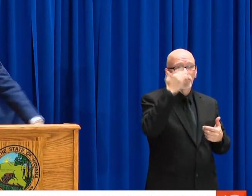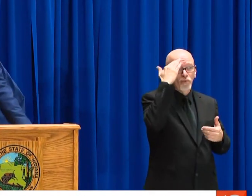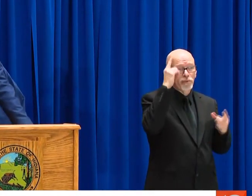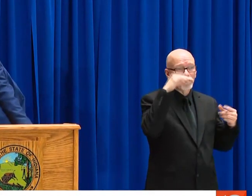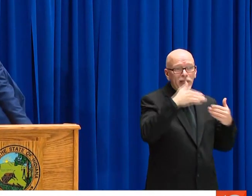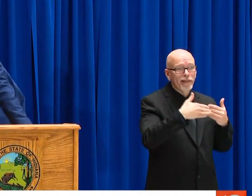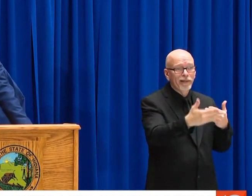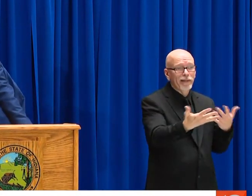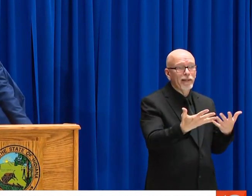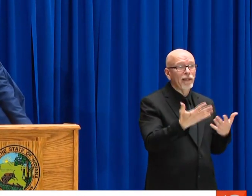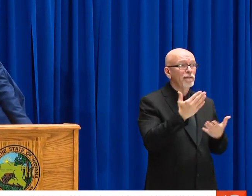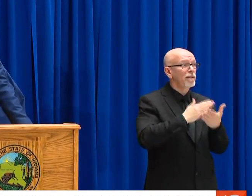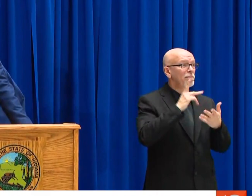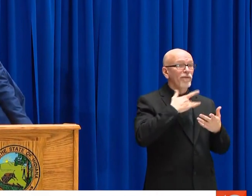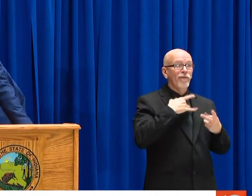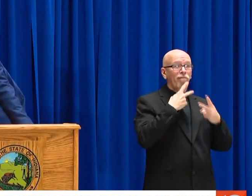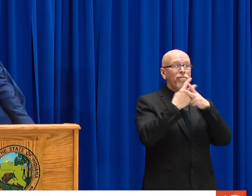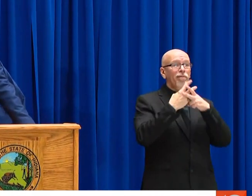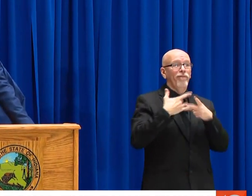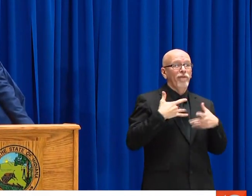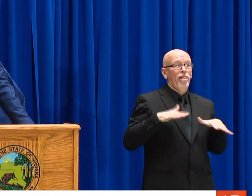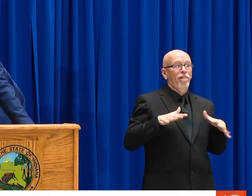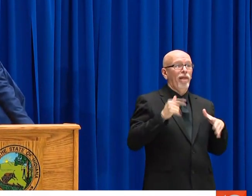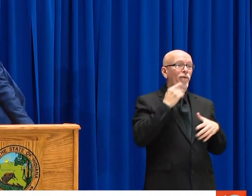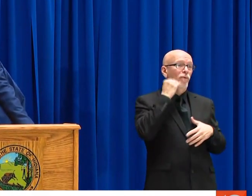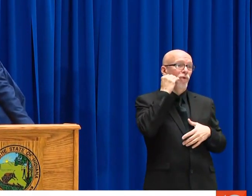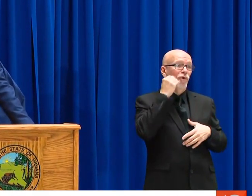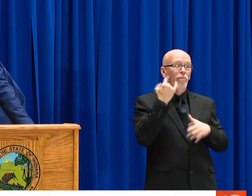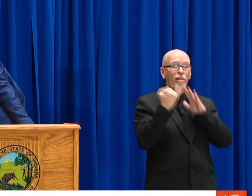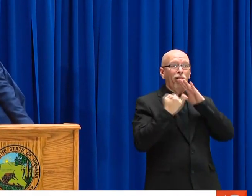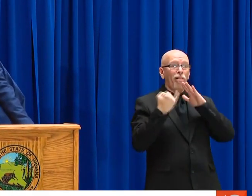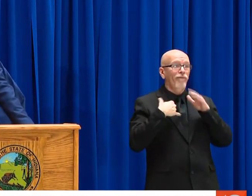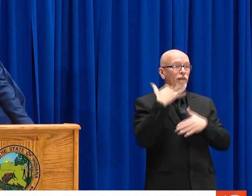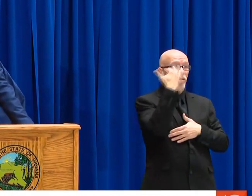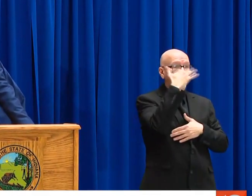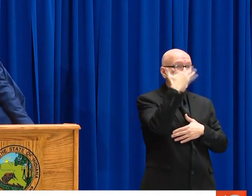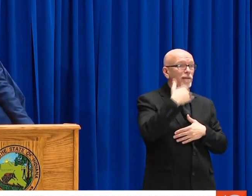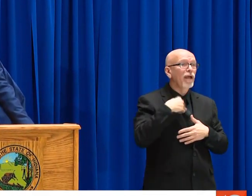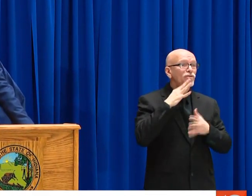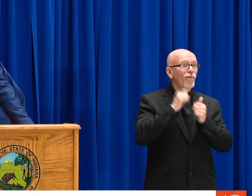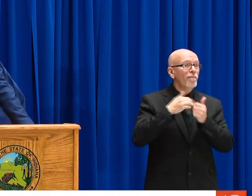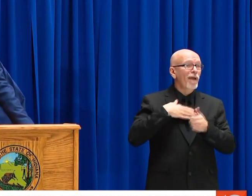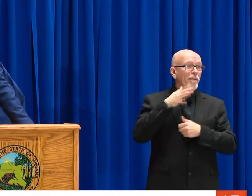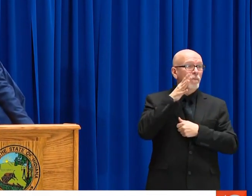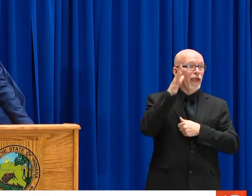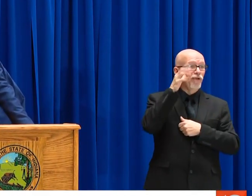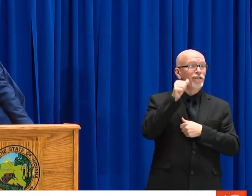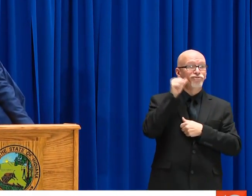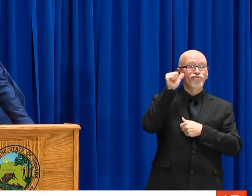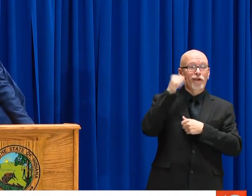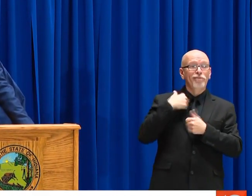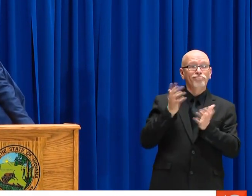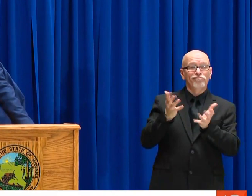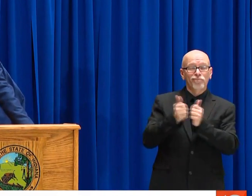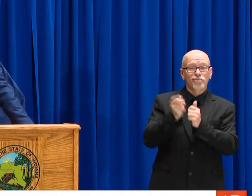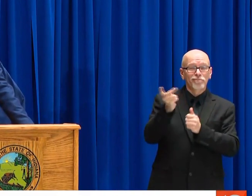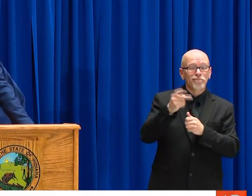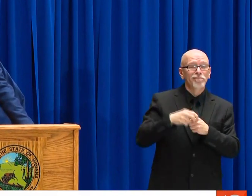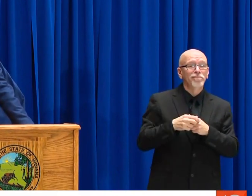I GET IT, THIS IS A TIME OF CHANGE, UNCERTAINTY. MAYBE A LITTLE CABIN FEVER